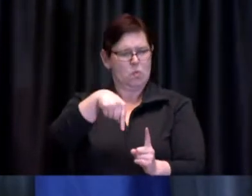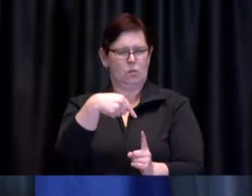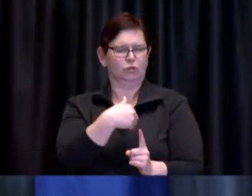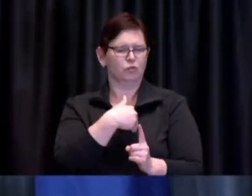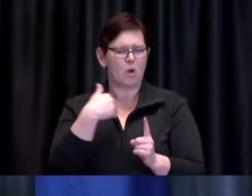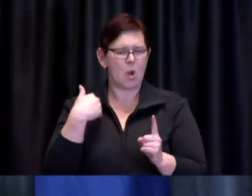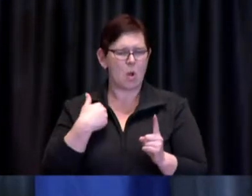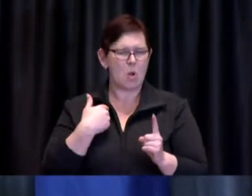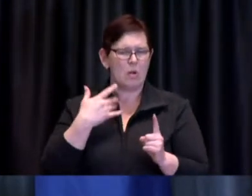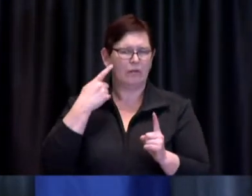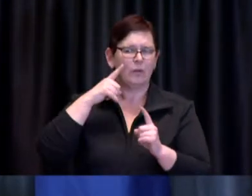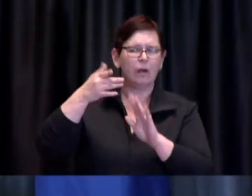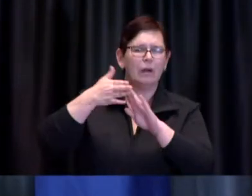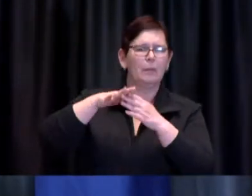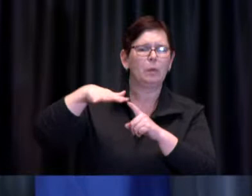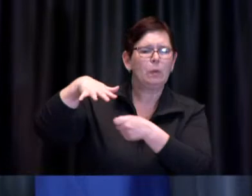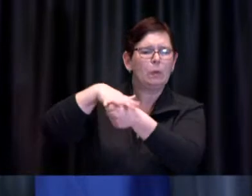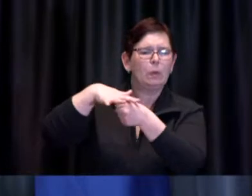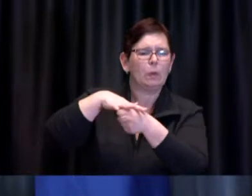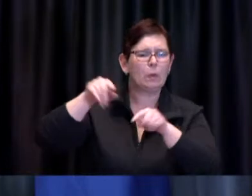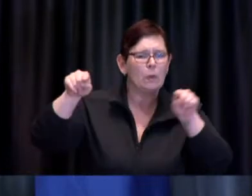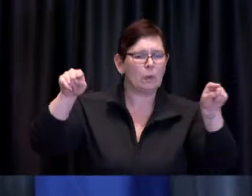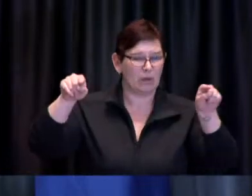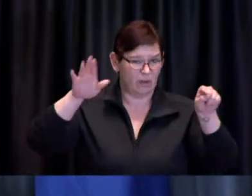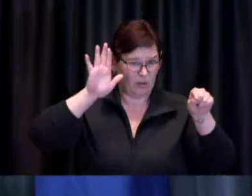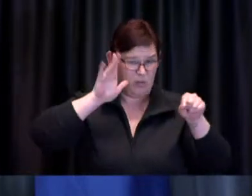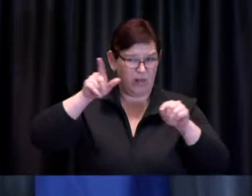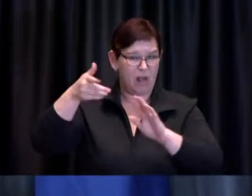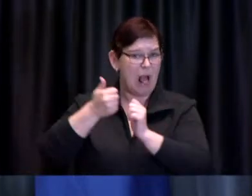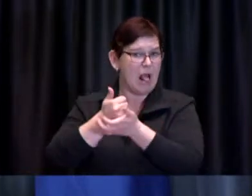in terms of slowing the spread of COVID 19 and variants of concern?